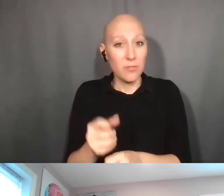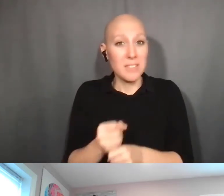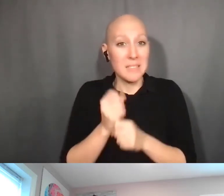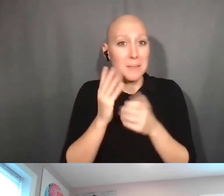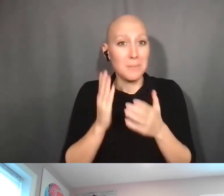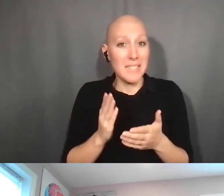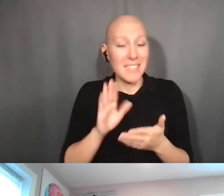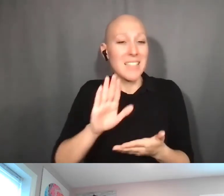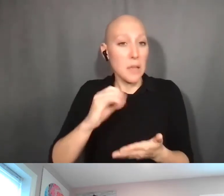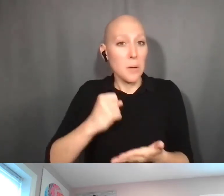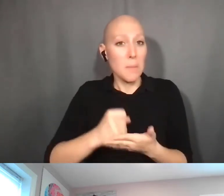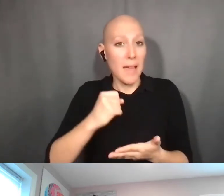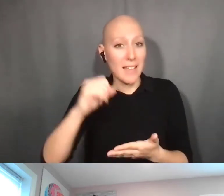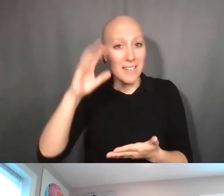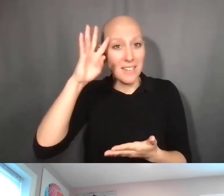So we have to go cross-check that way.